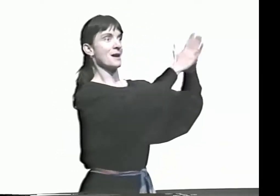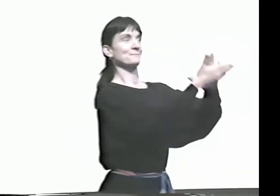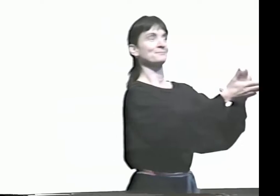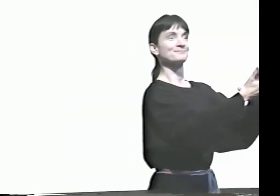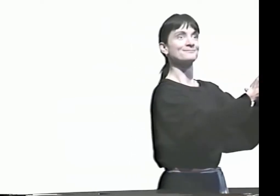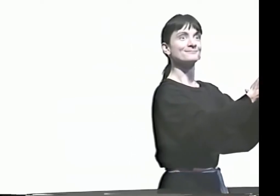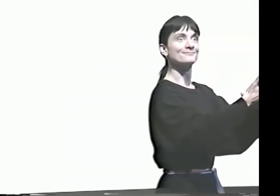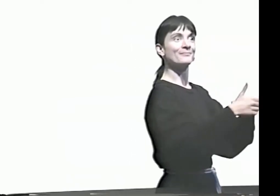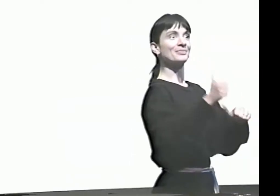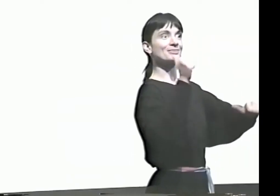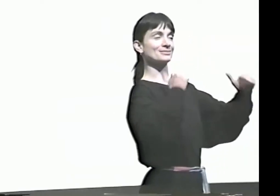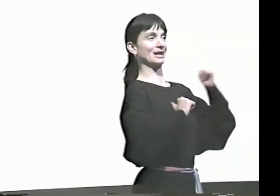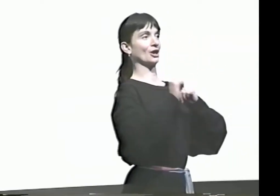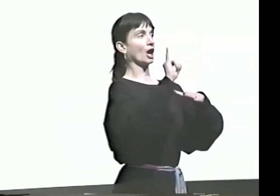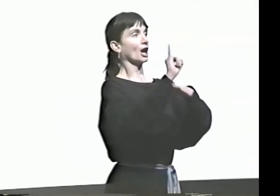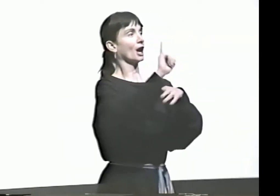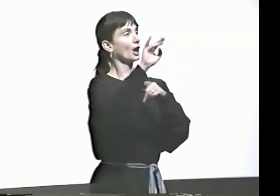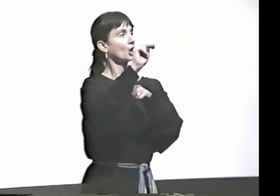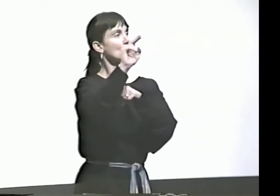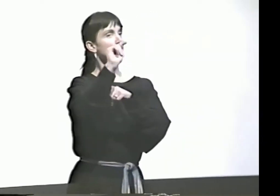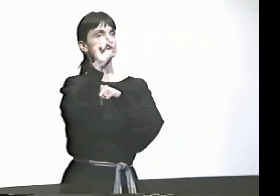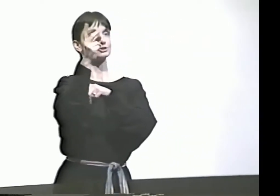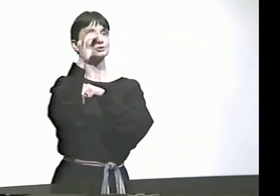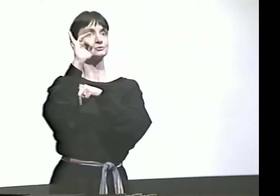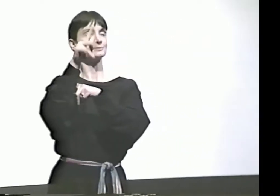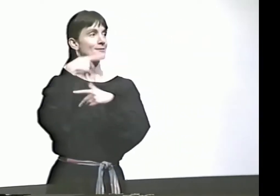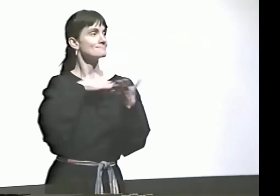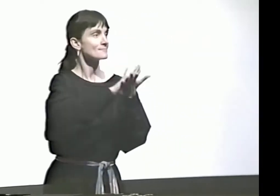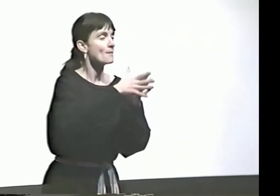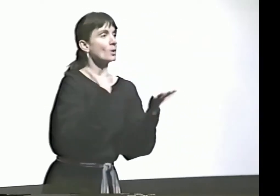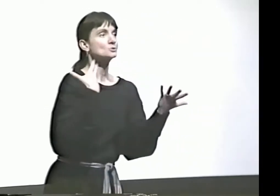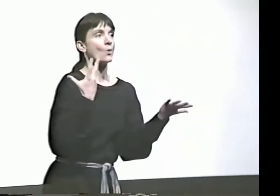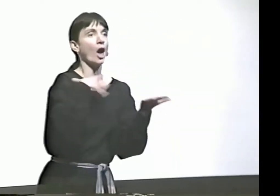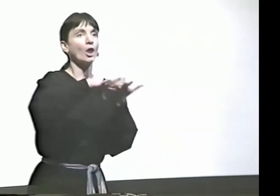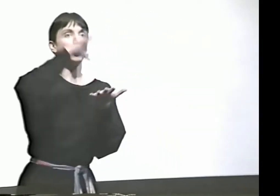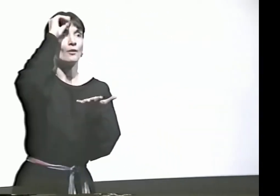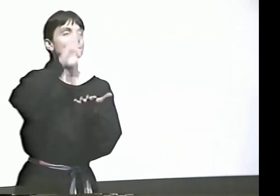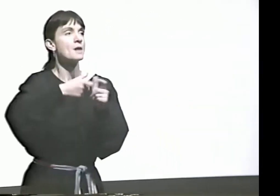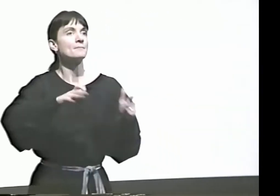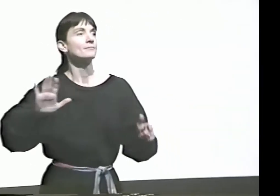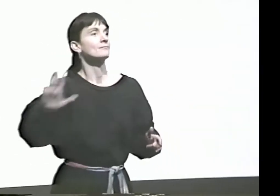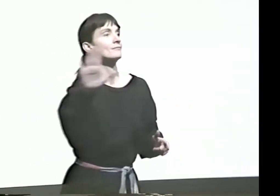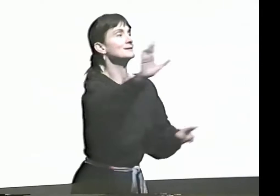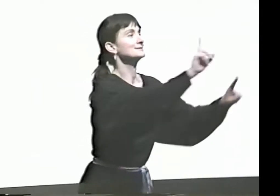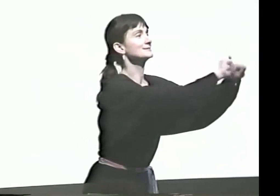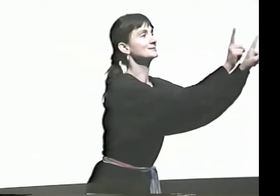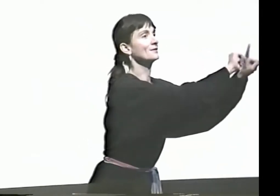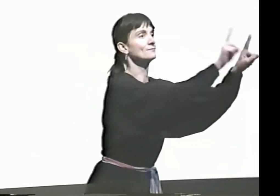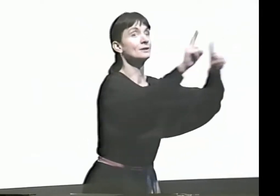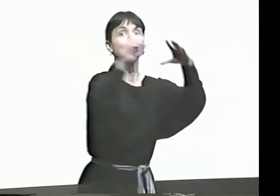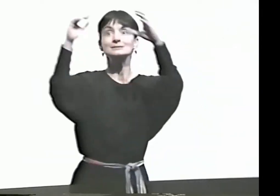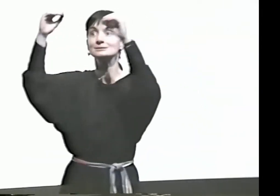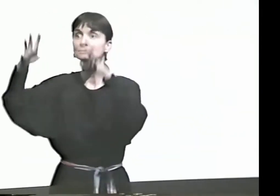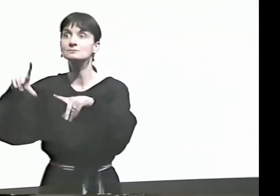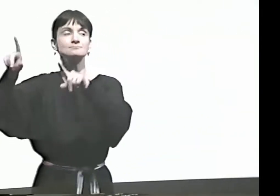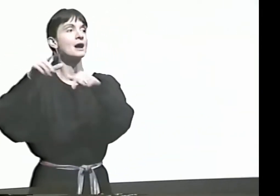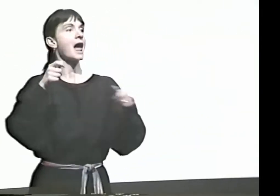SO I GOT A THEATER INTERNSHIP HERE AT NTID, AND I LEARNED FROM THE DIFFERENT TEACHERS